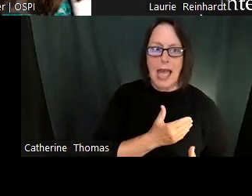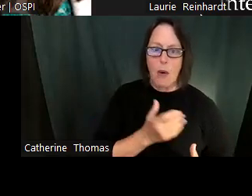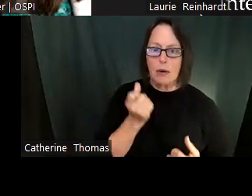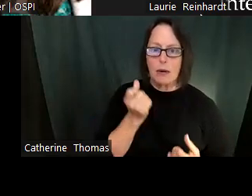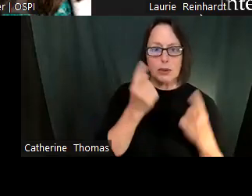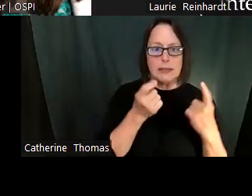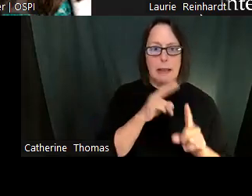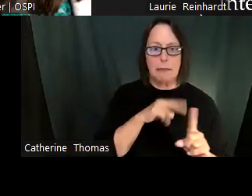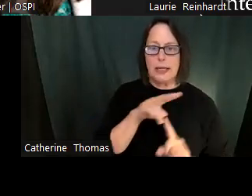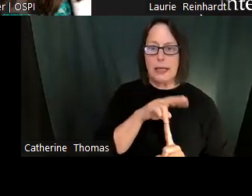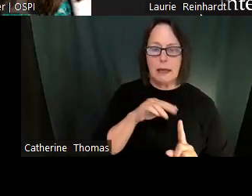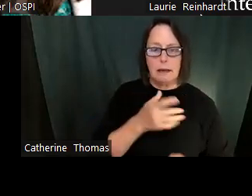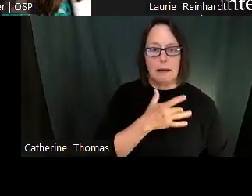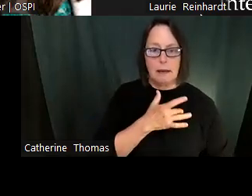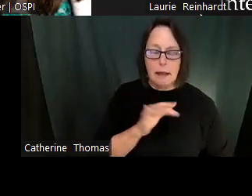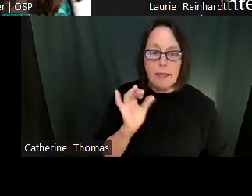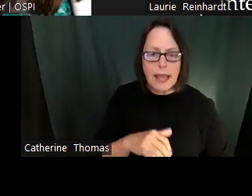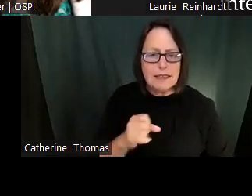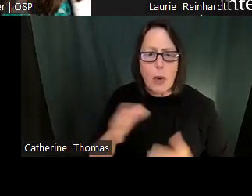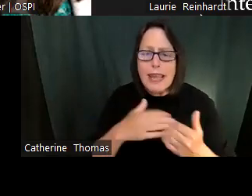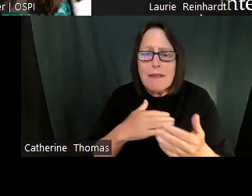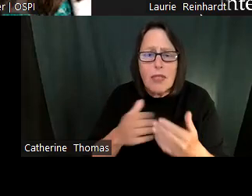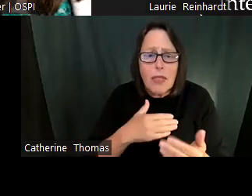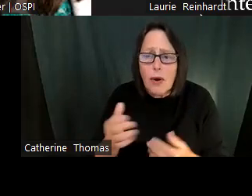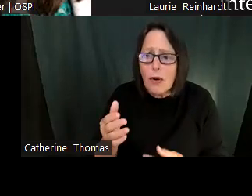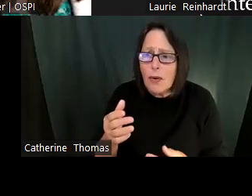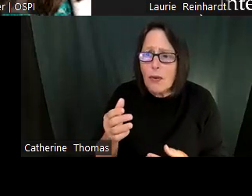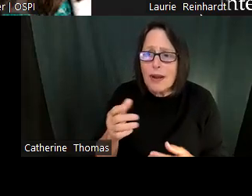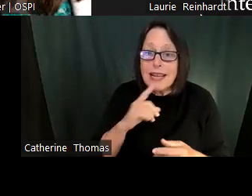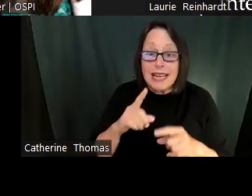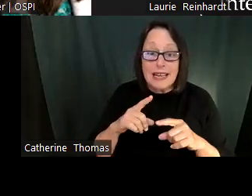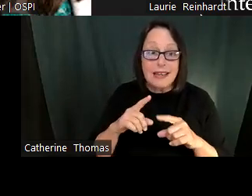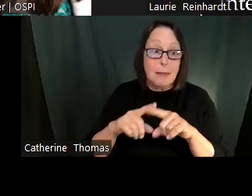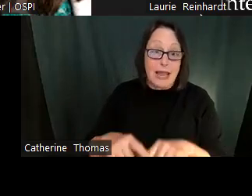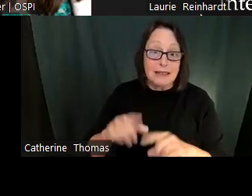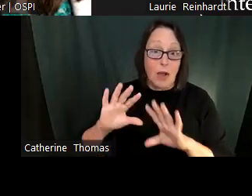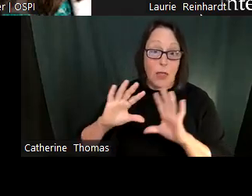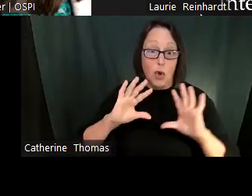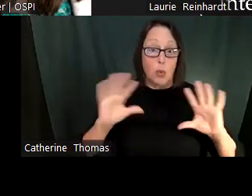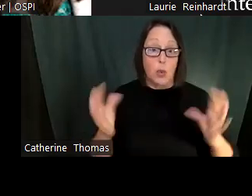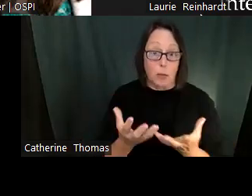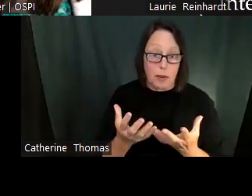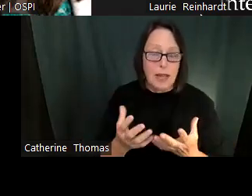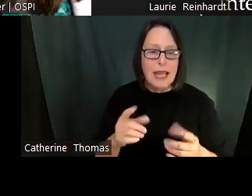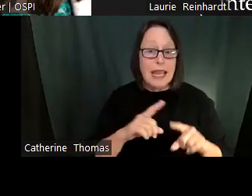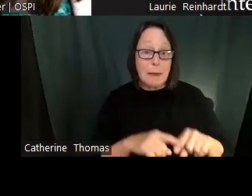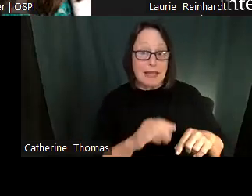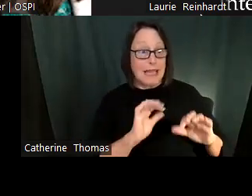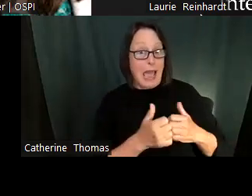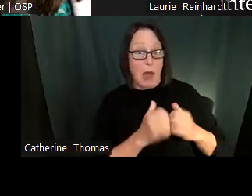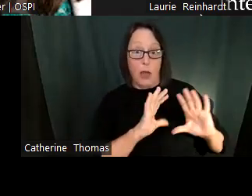It's objective, meaning there's concrete things we know about it, then often cases it's subjective, meaning it's a perceived feeling, right?